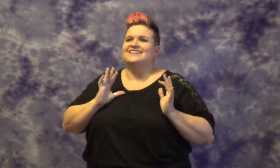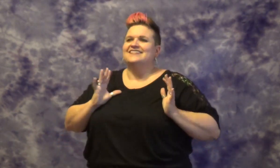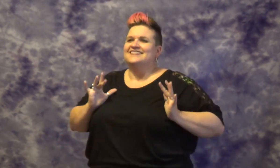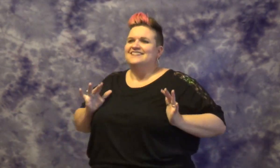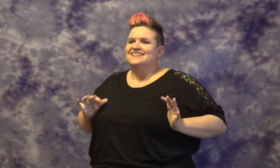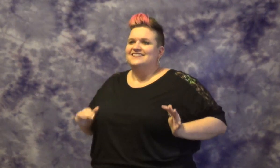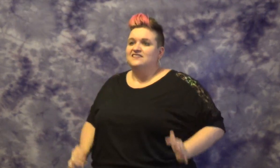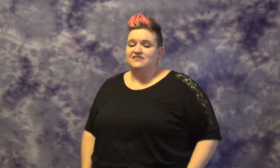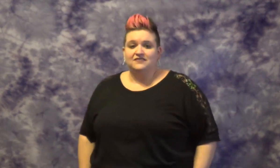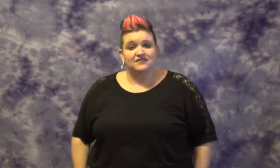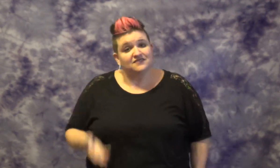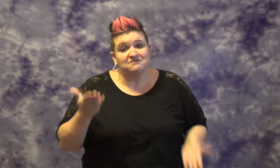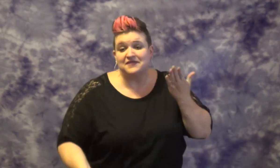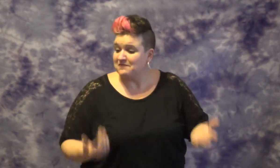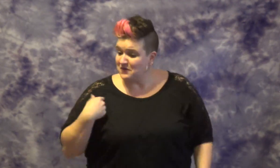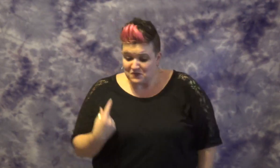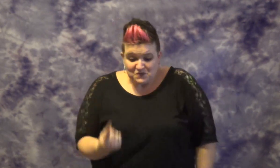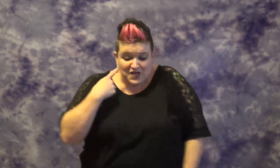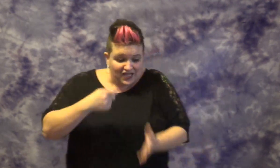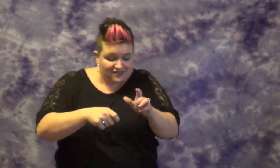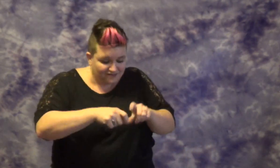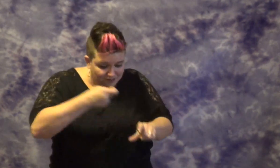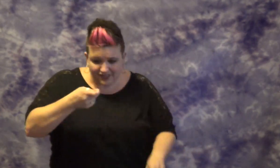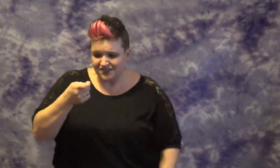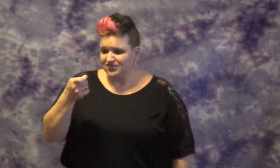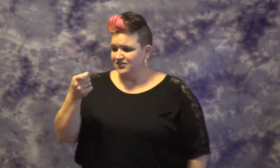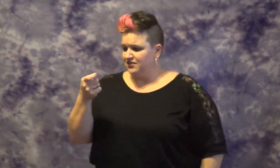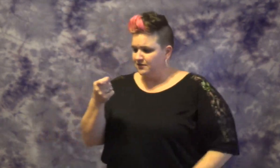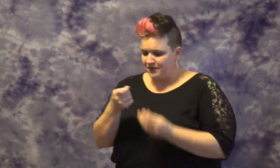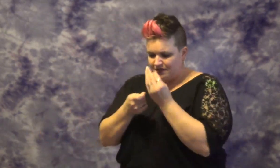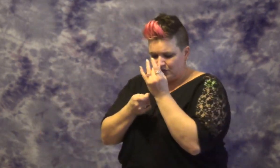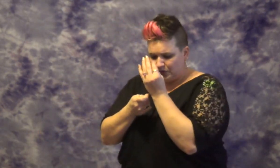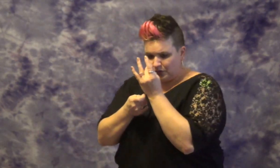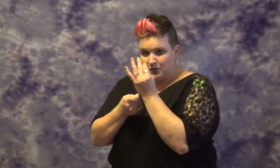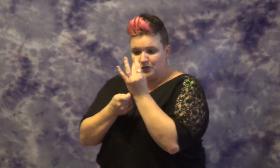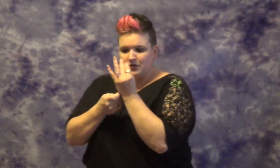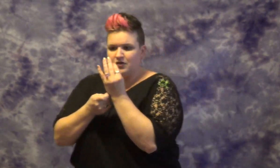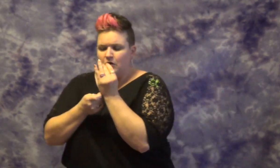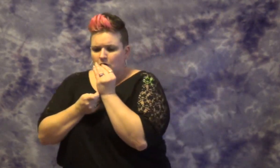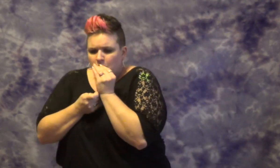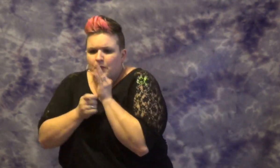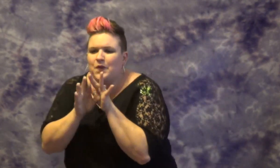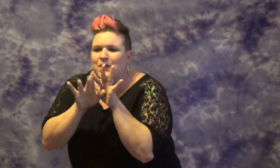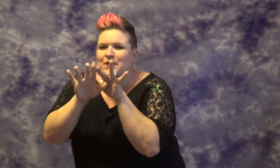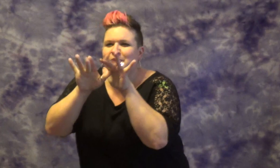M AYBE ONE MATCH LIGHT FIRE(CL) BLOW ON THE FIRE IT SPREADS